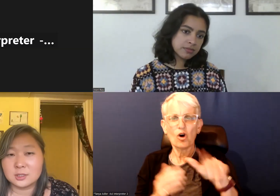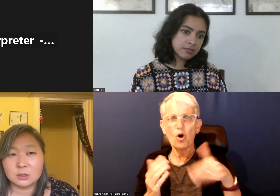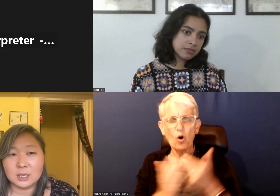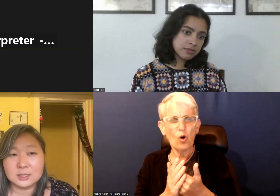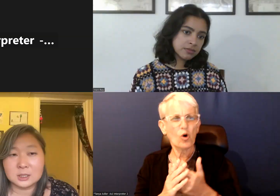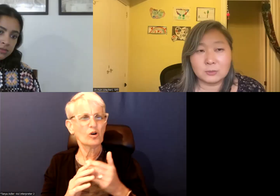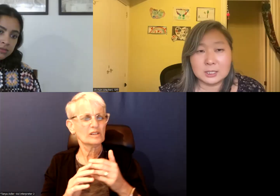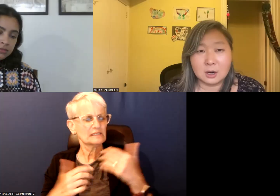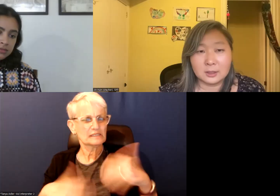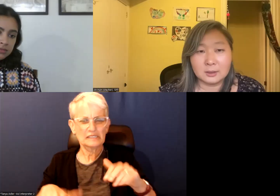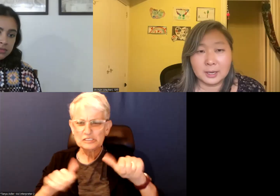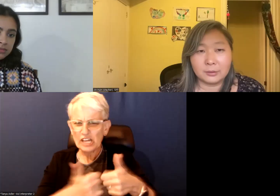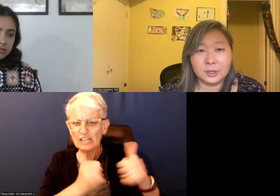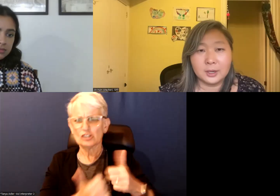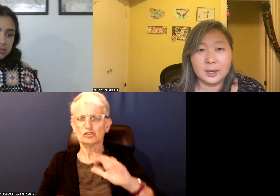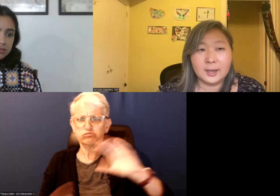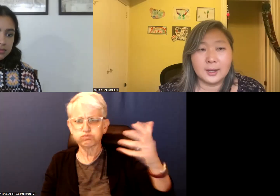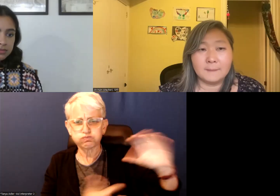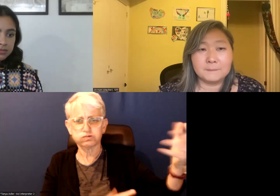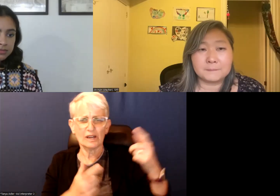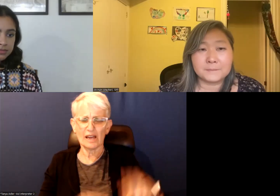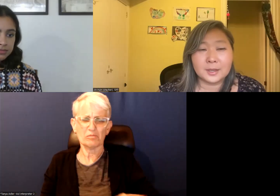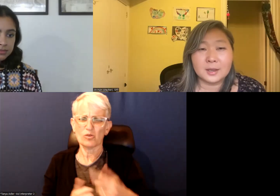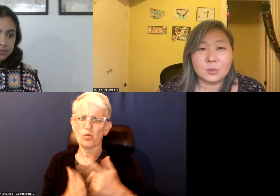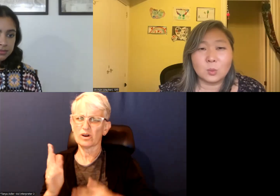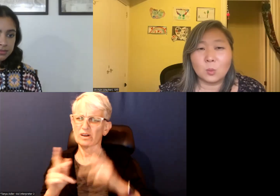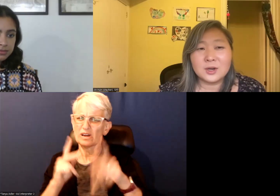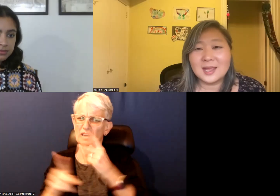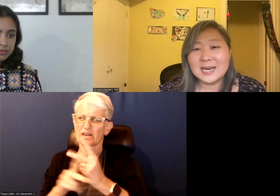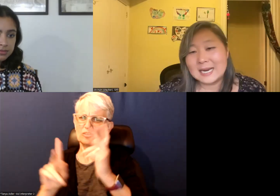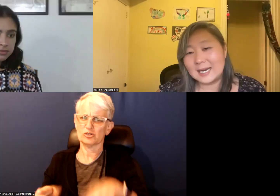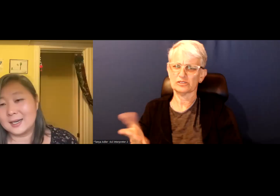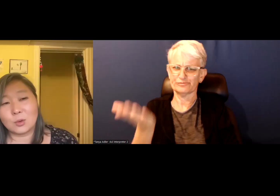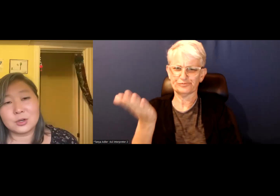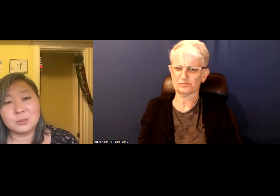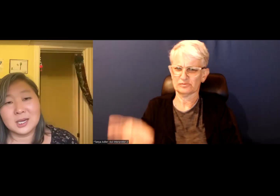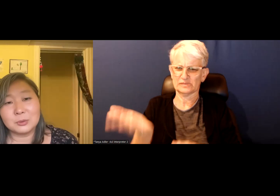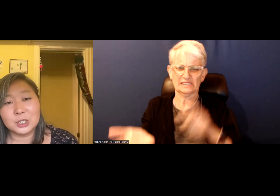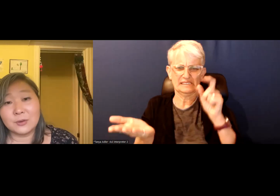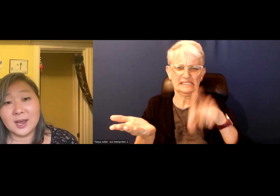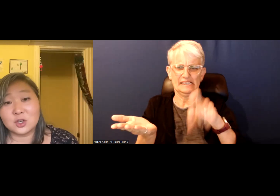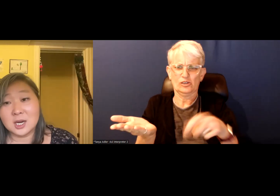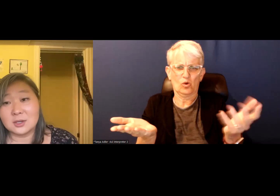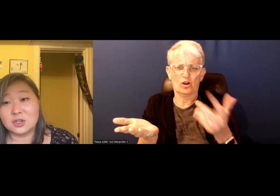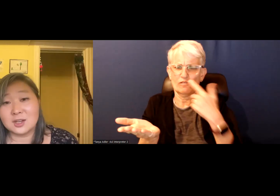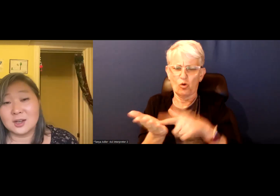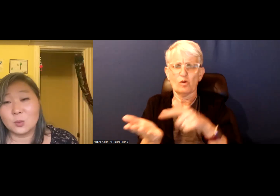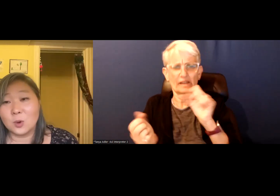and crises we have been talking about? What do they need in order to be able to affect change?